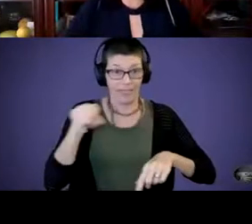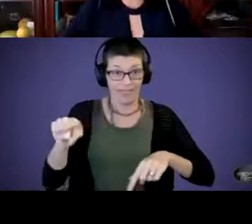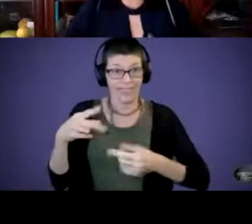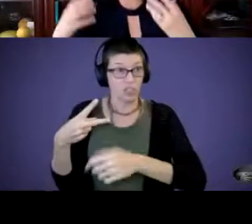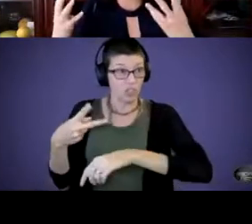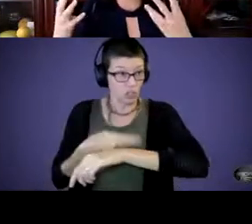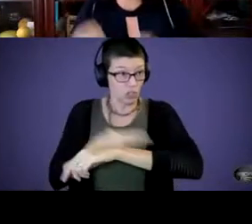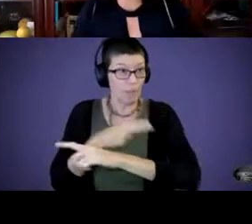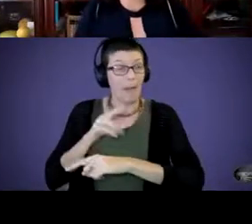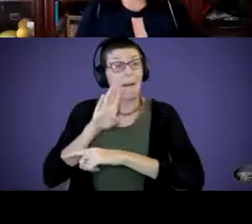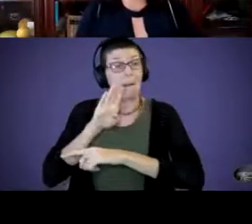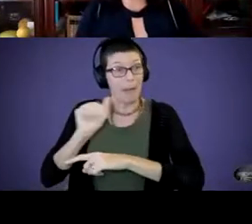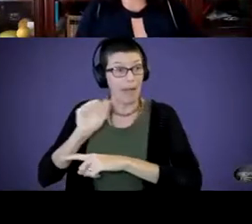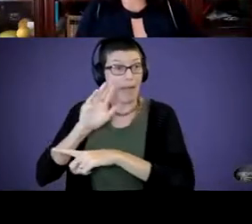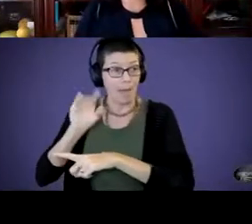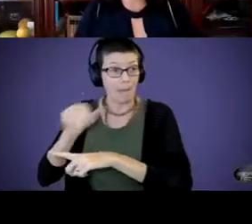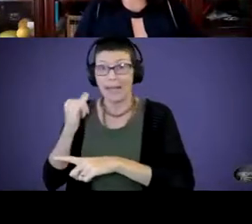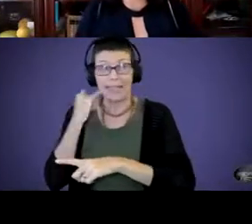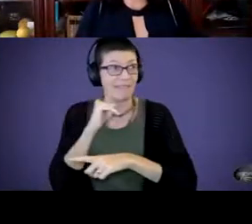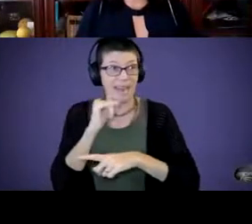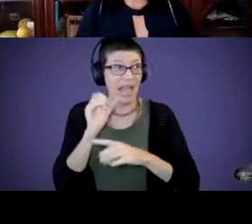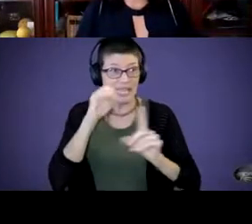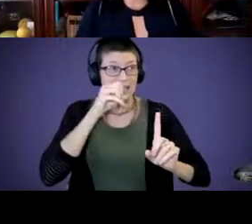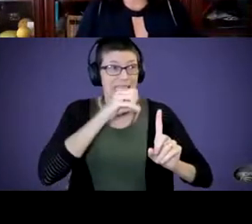because if I didn't, he was going to fall behind. And I lost that joy.